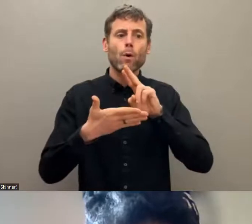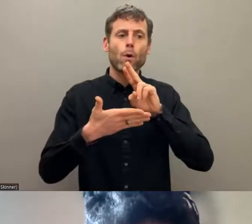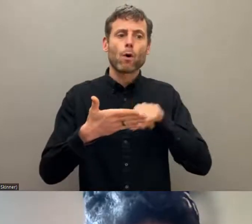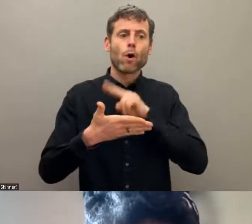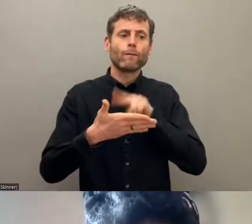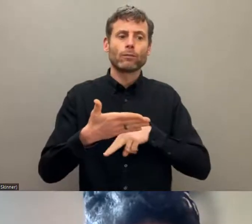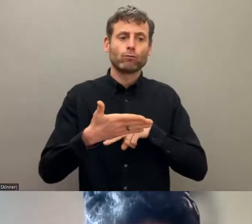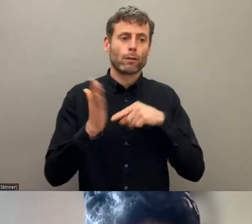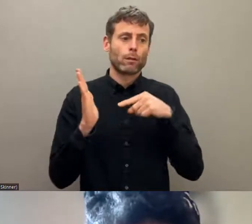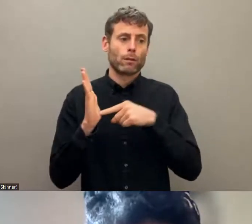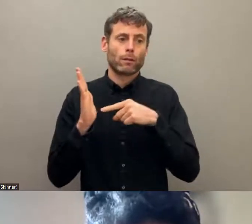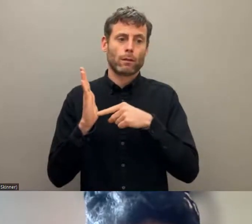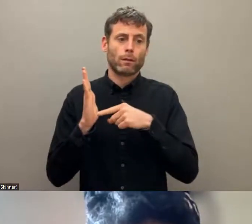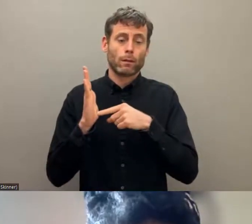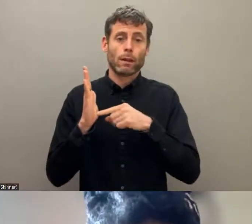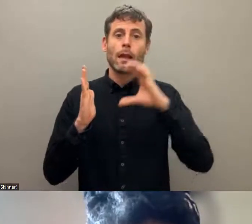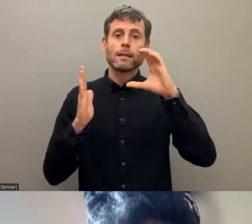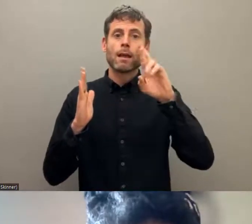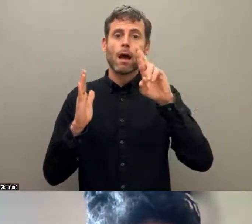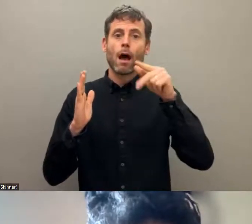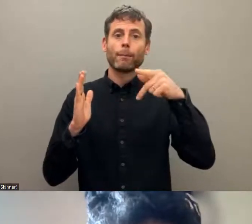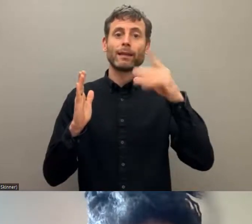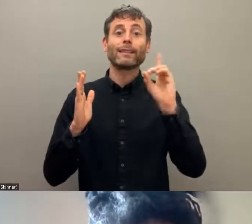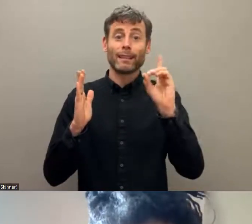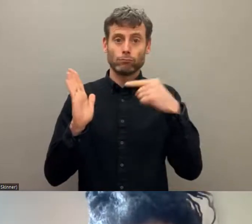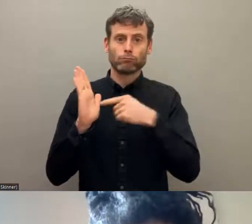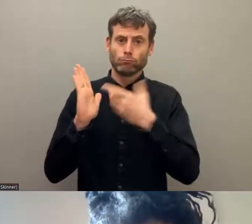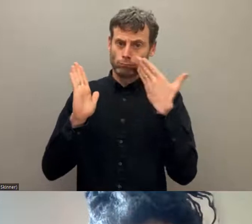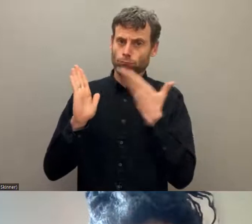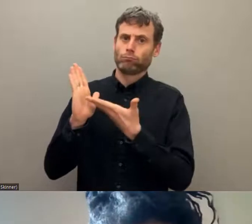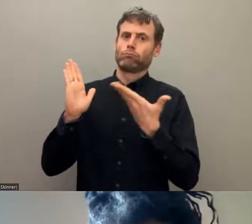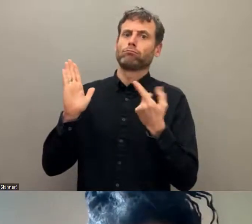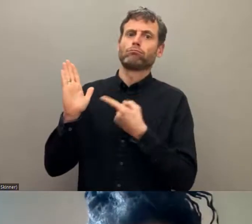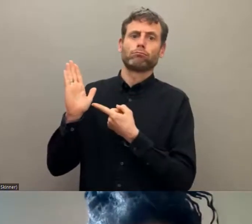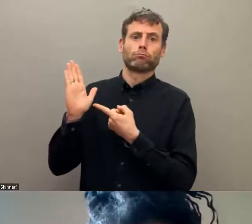of -- and the CRPD. And we have